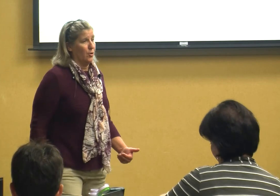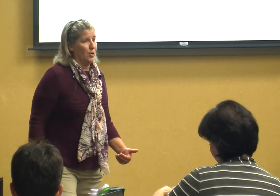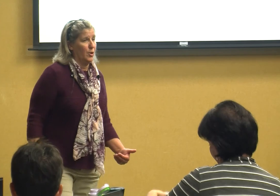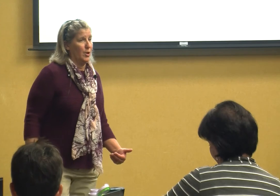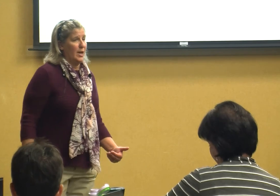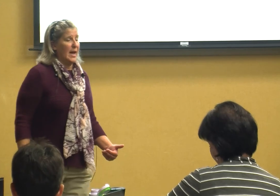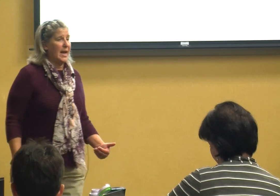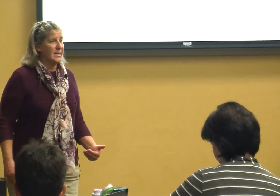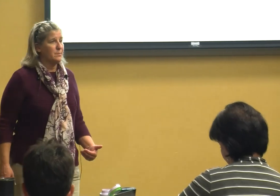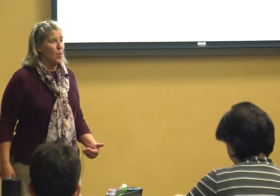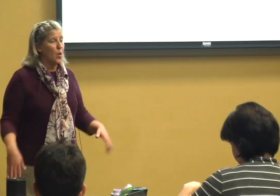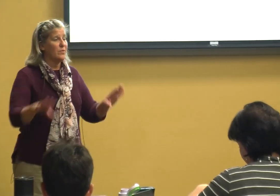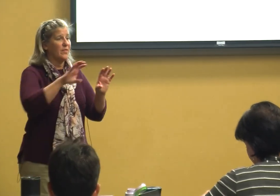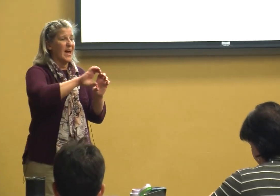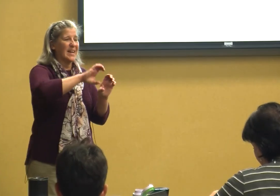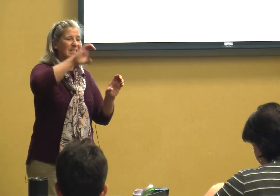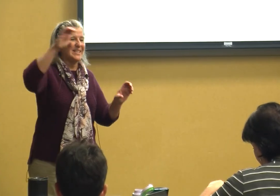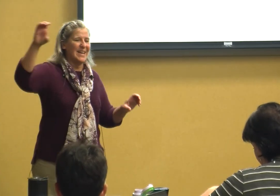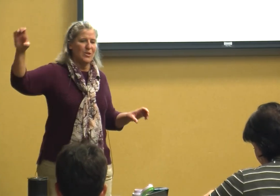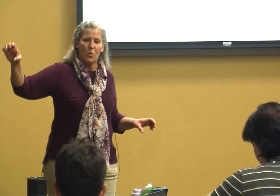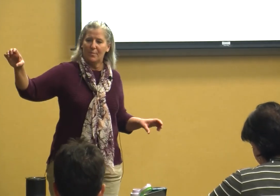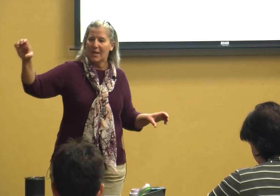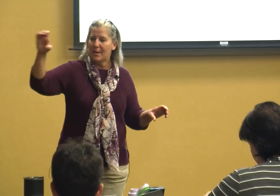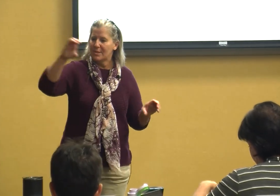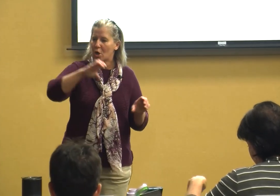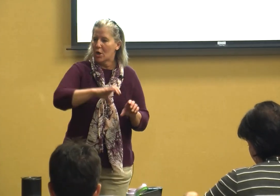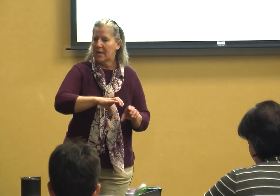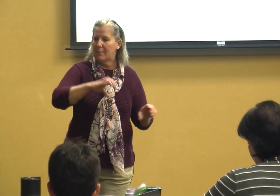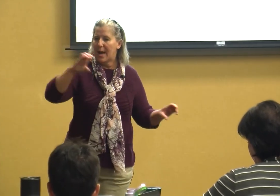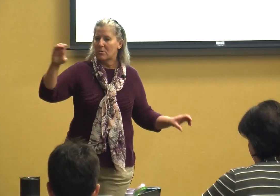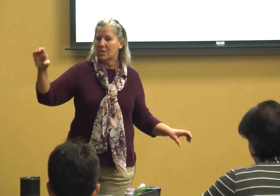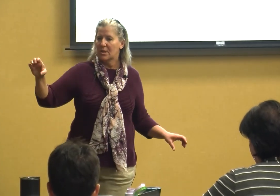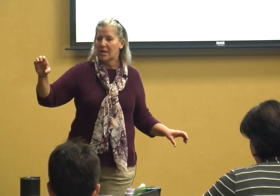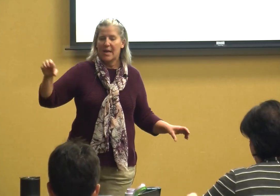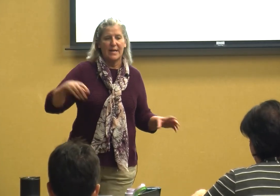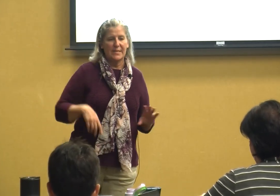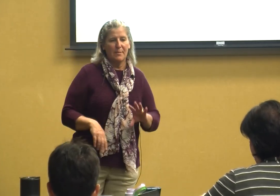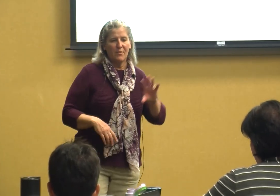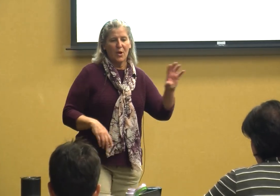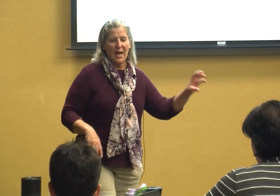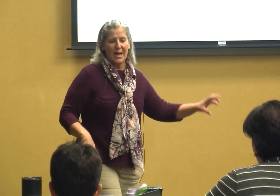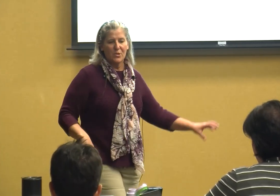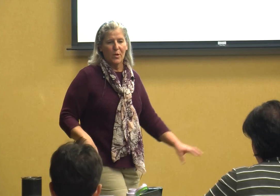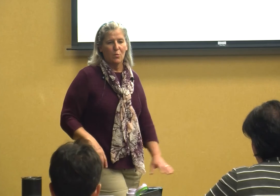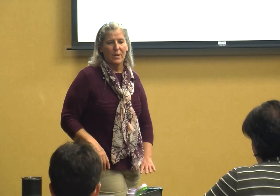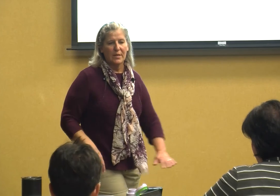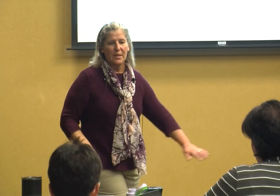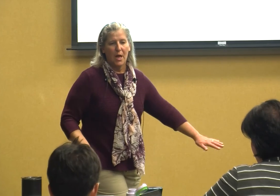it's more that that continuum that I was talking about and some of our guys are at a really low